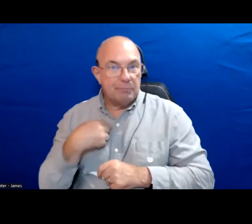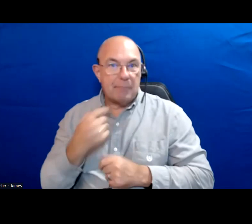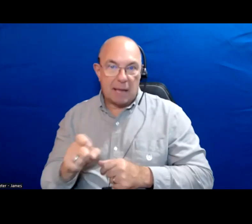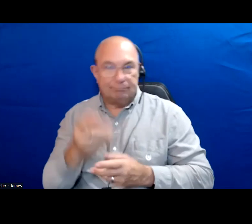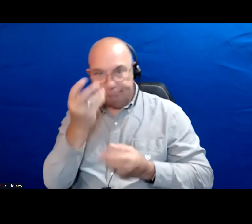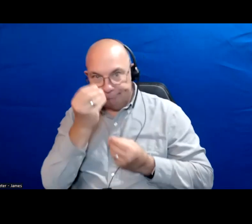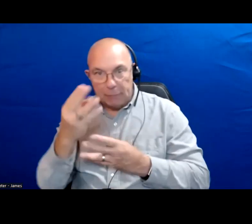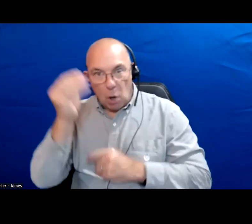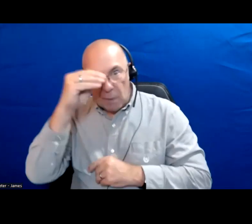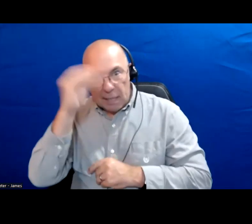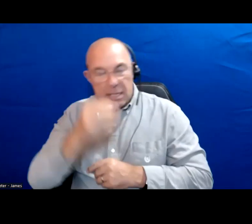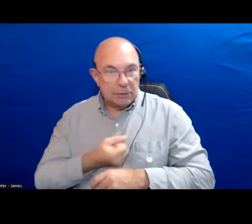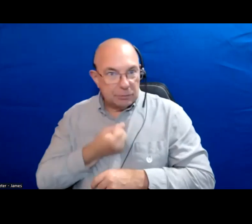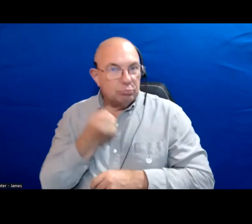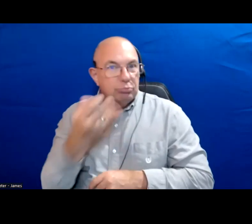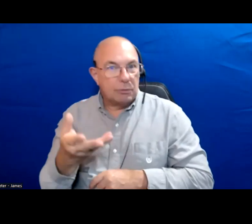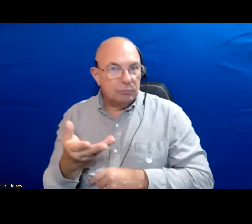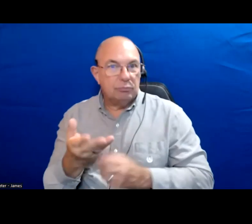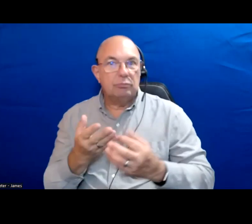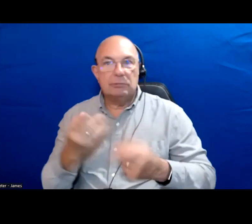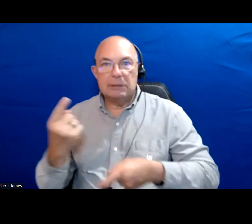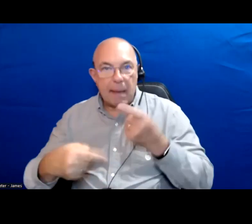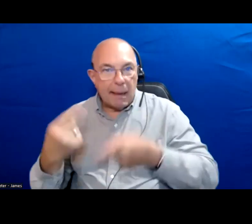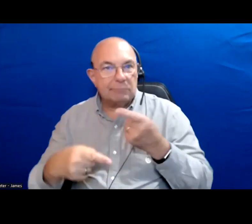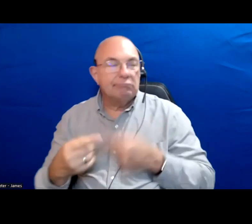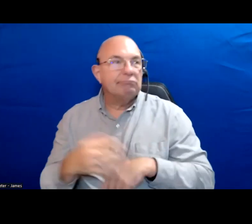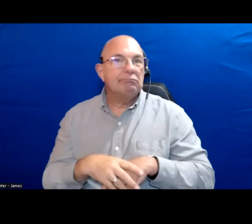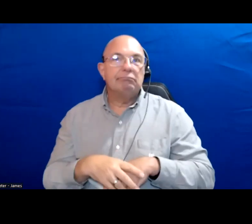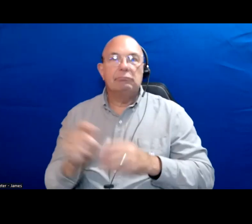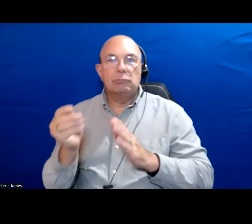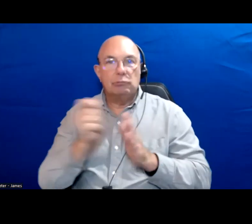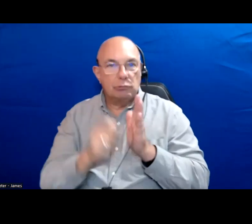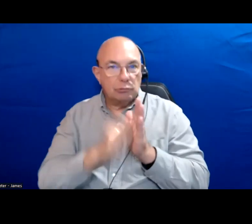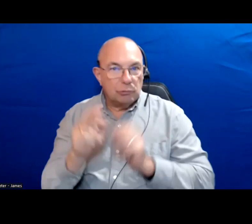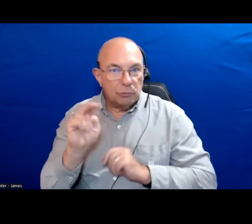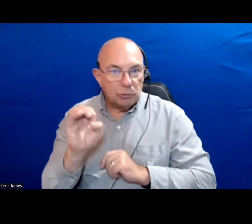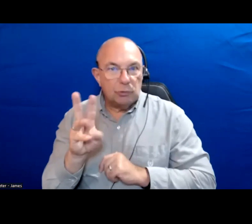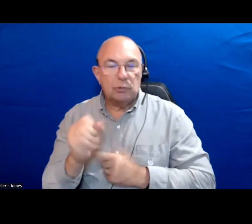and we can express those through debate, through journalism, through elections.